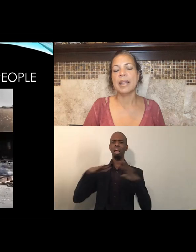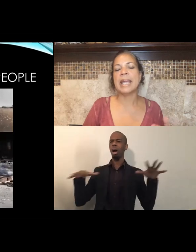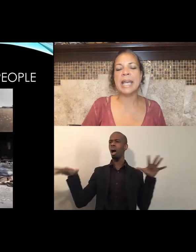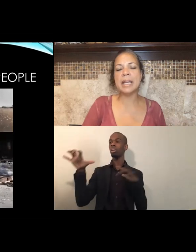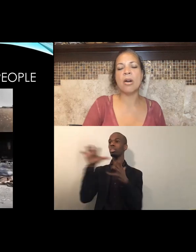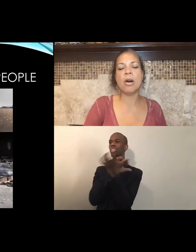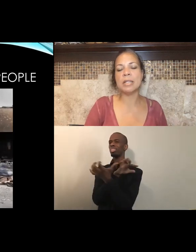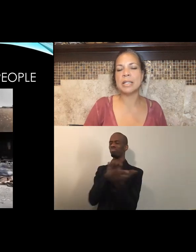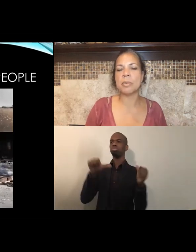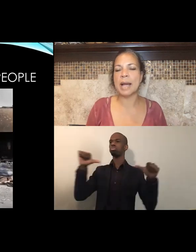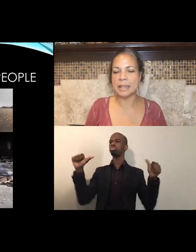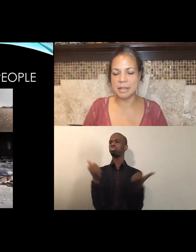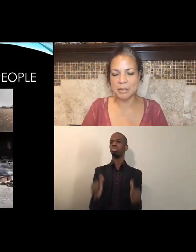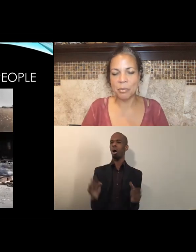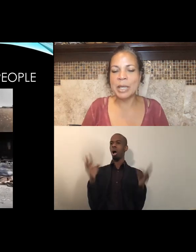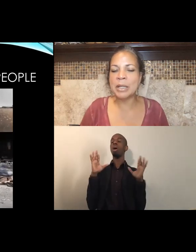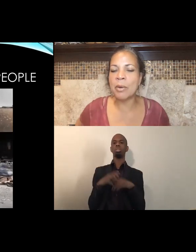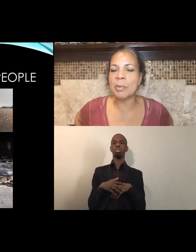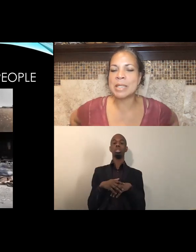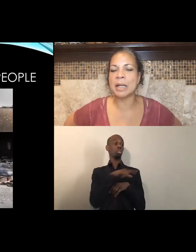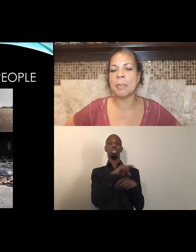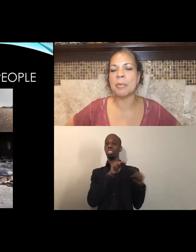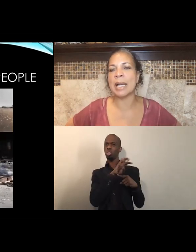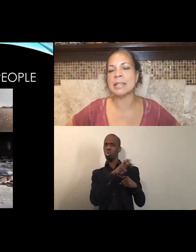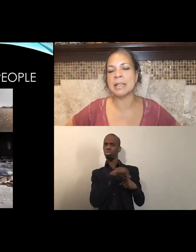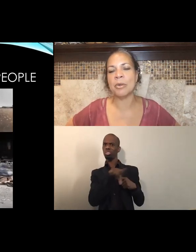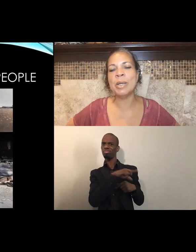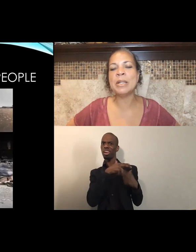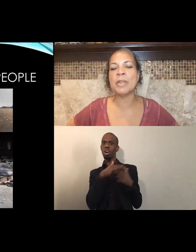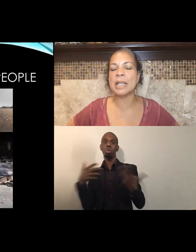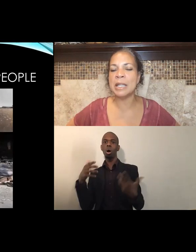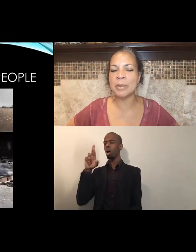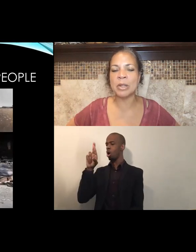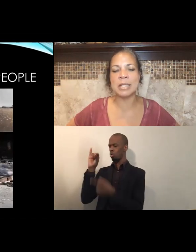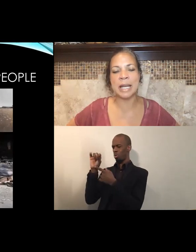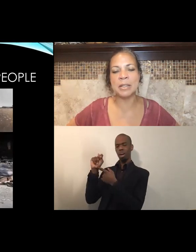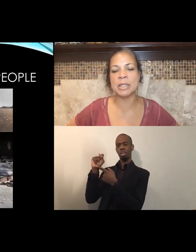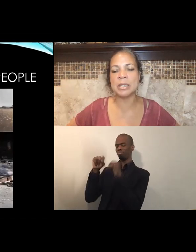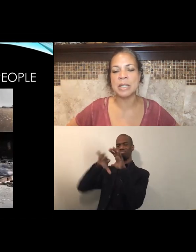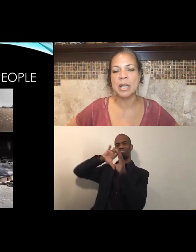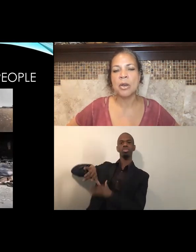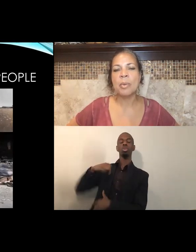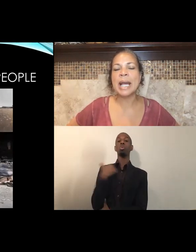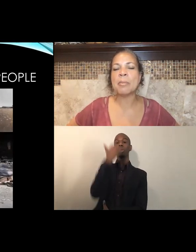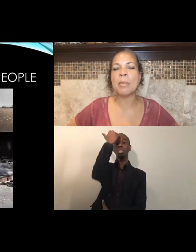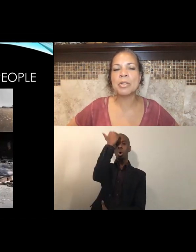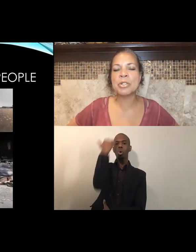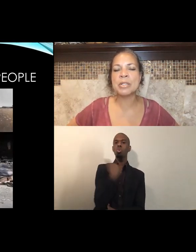They called it a riot. We know it was an uprising. We know that here in Los Angeles, we had marches,